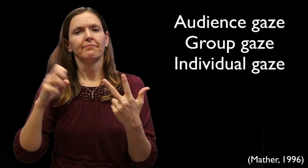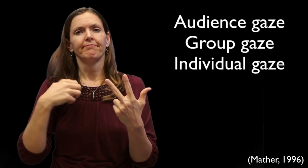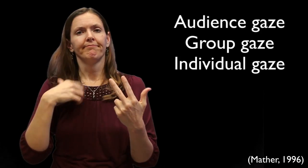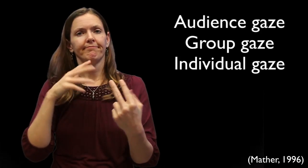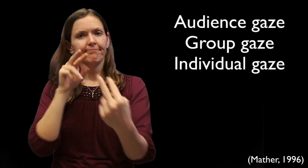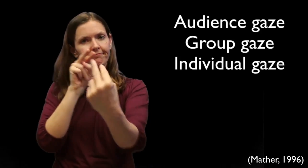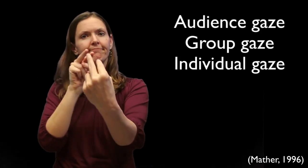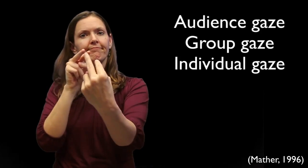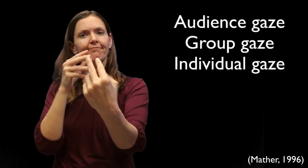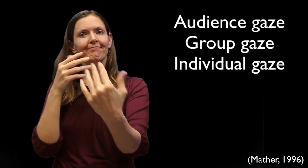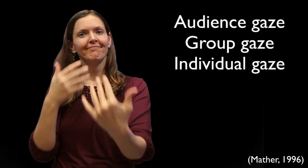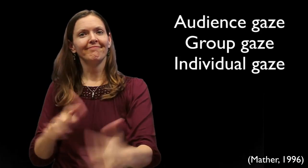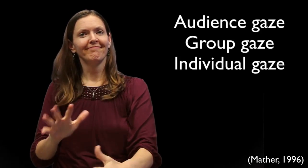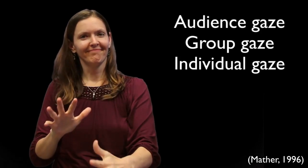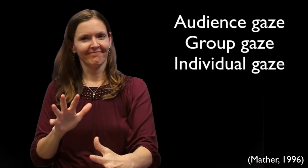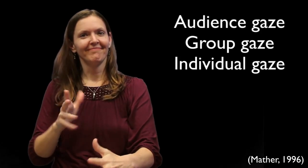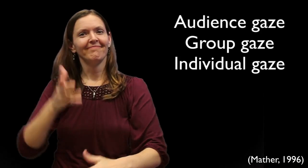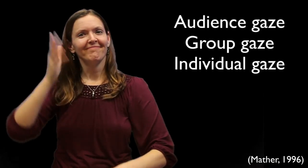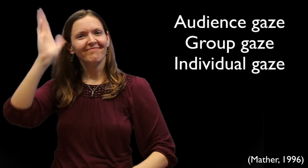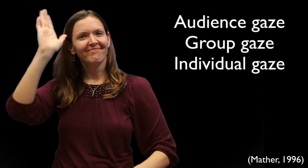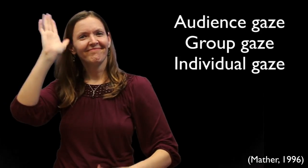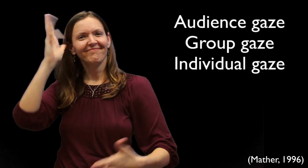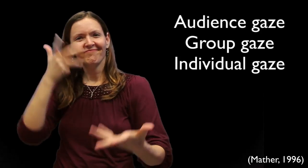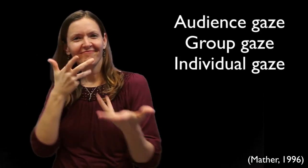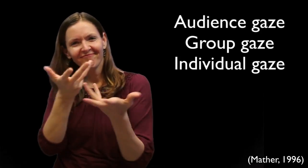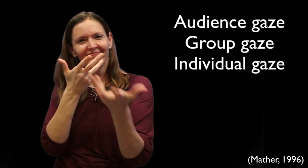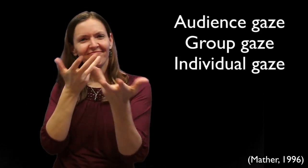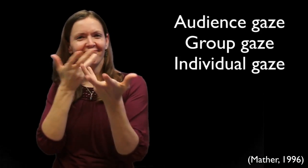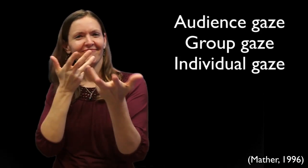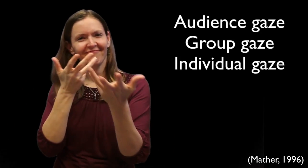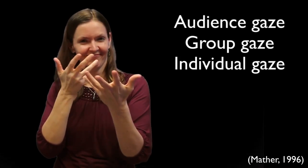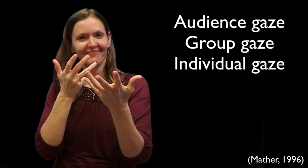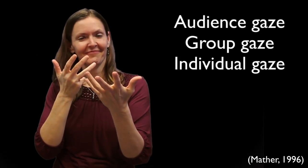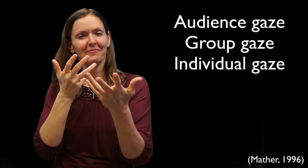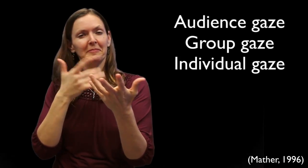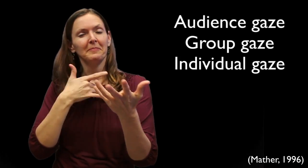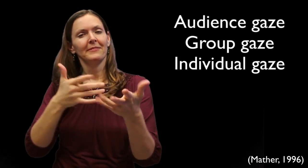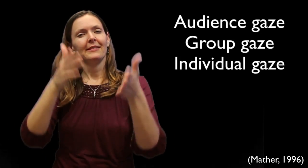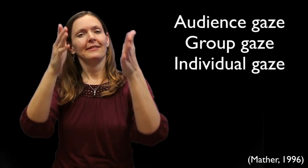also called "i-gaze", is when you present, looking directly at the person's eyes (or at the camera). This is individual